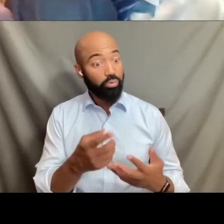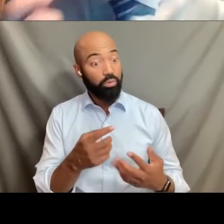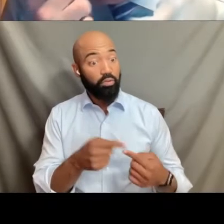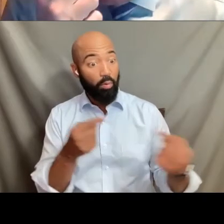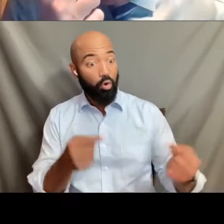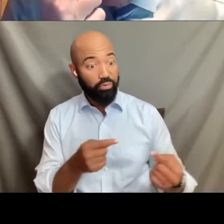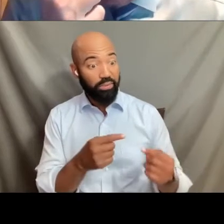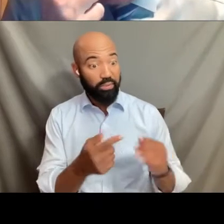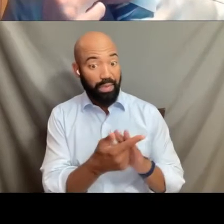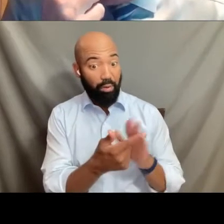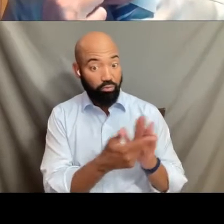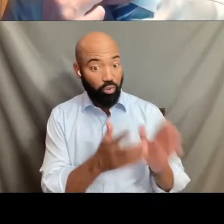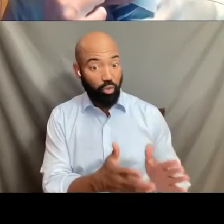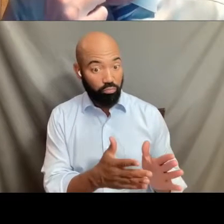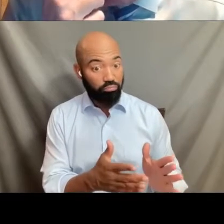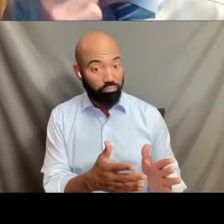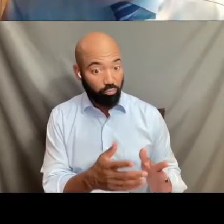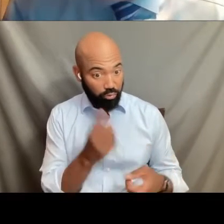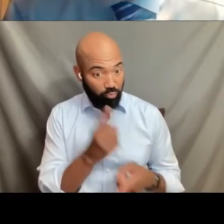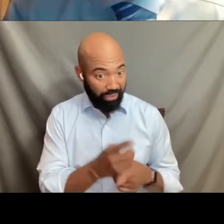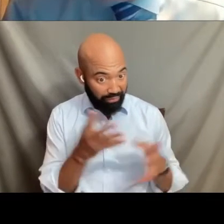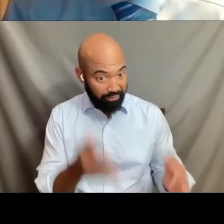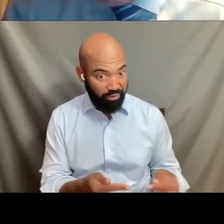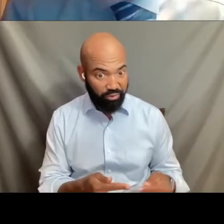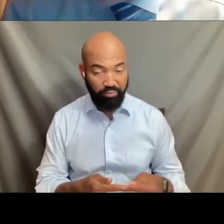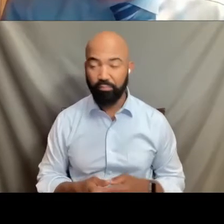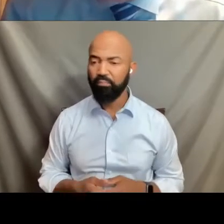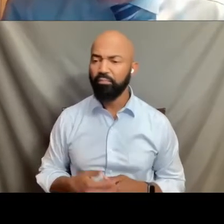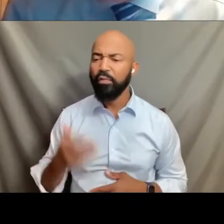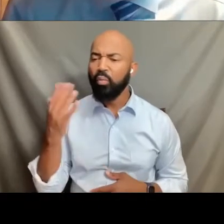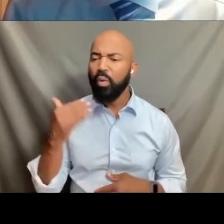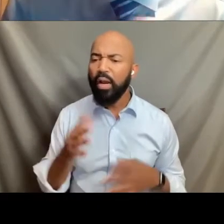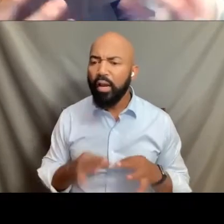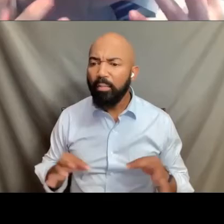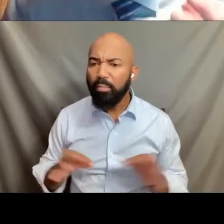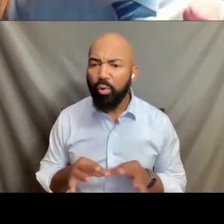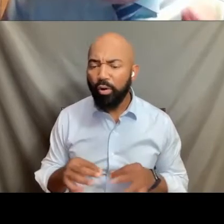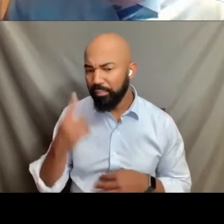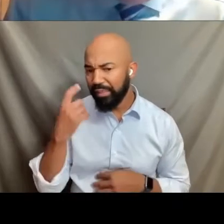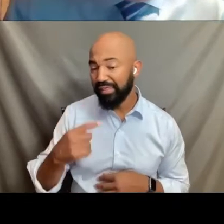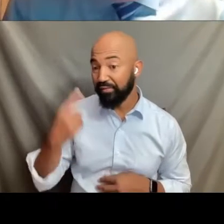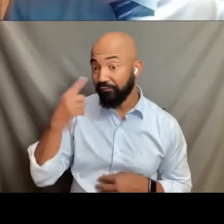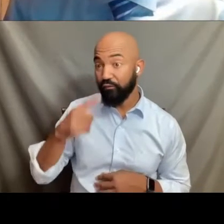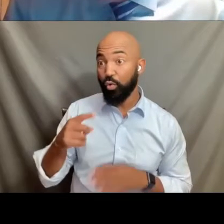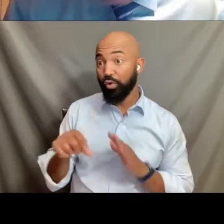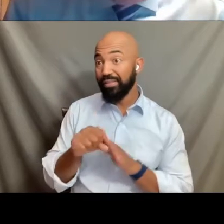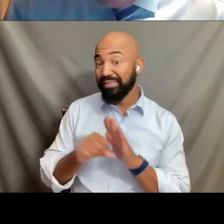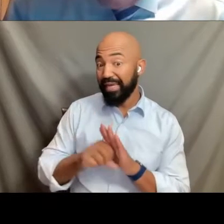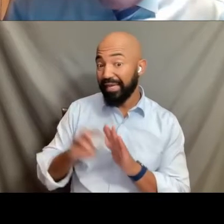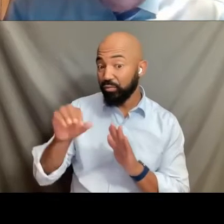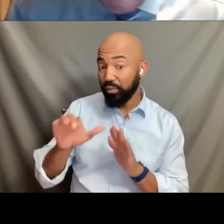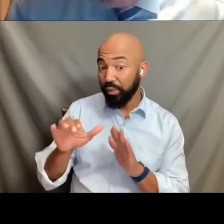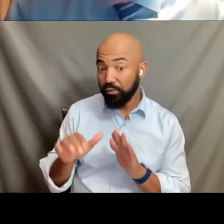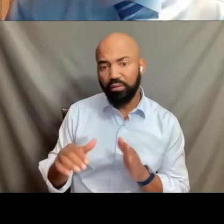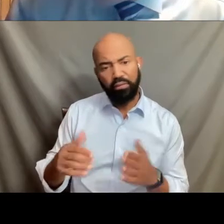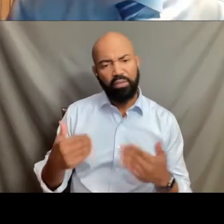Why is this important? Well, it shows number one, that the Wisconsin Supreme Court, at least in this setting, again, by a divided court,